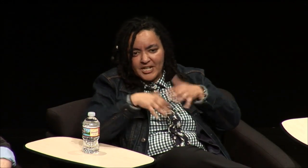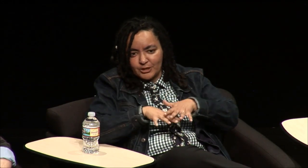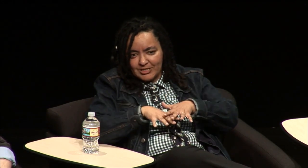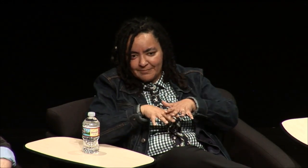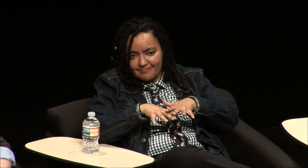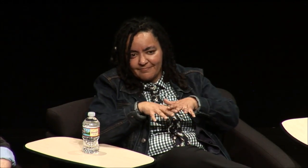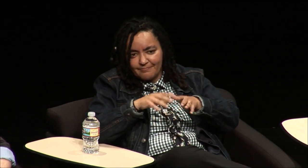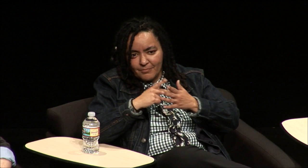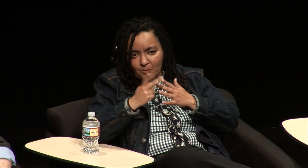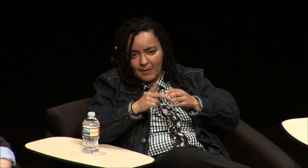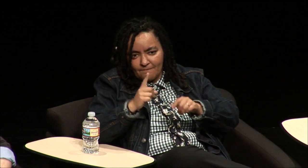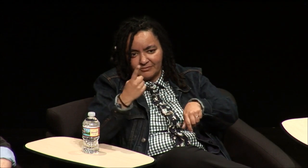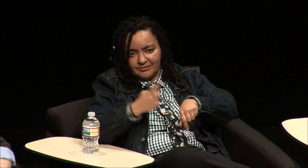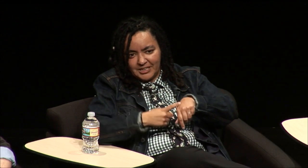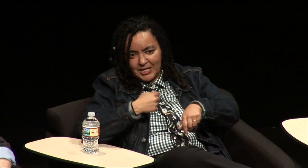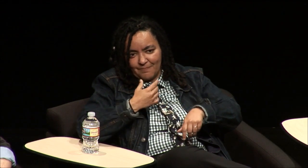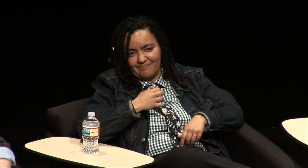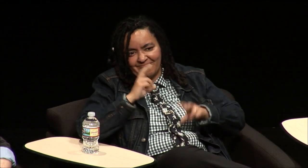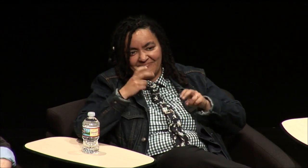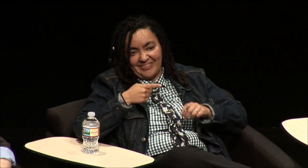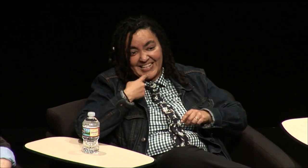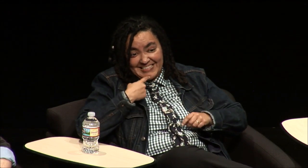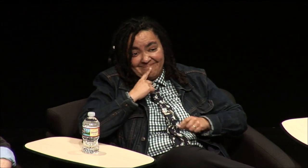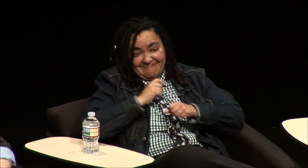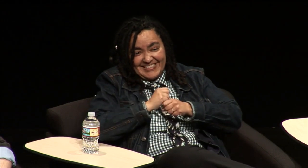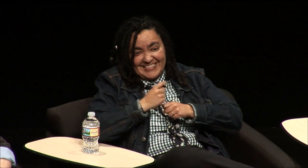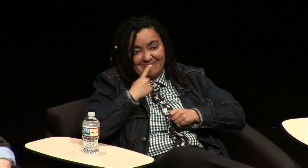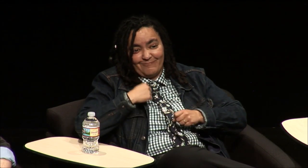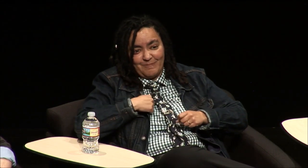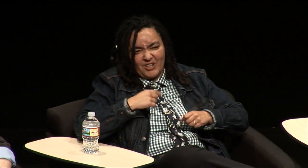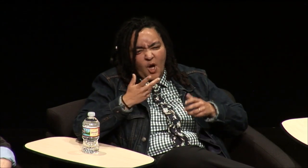separated in one area and then when I went to a mainstream program for the